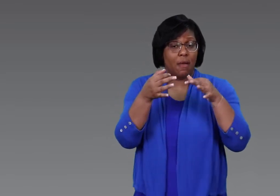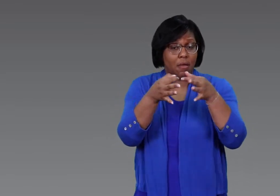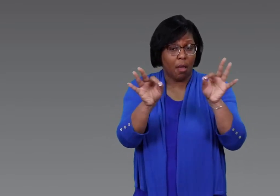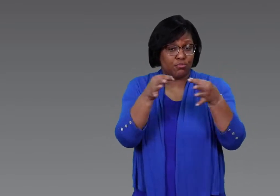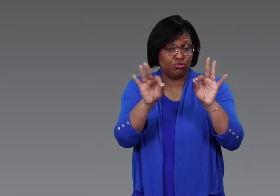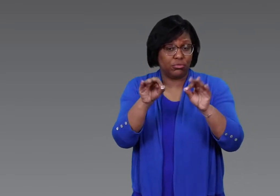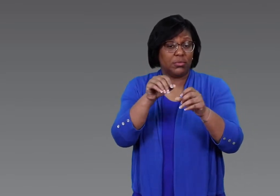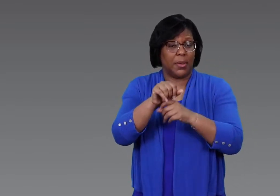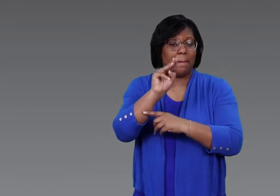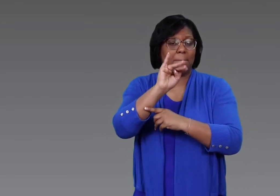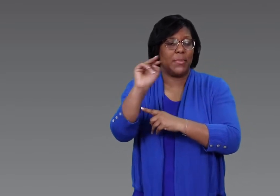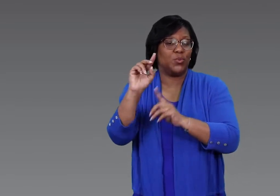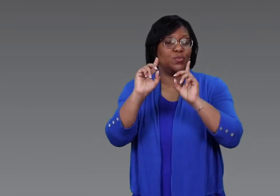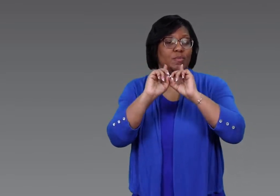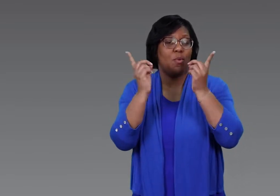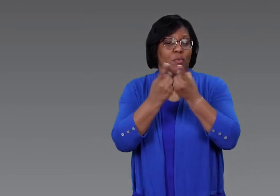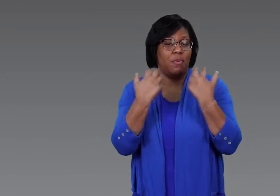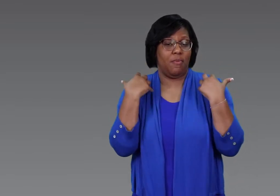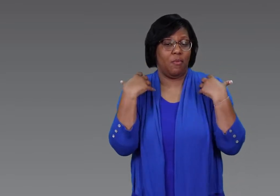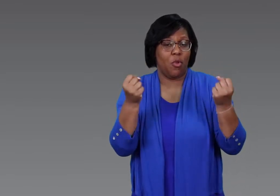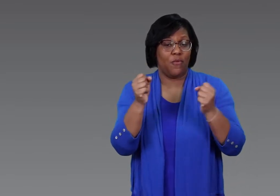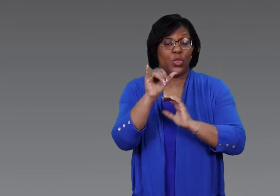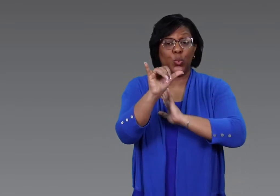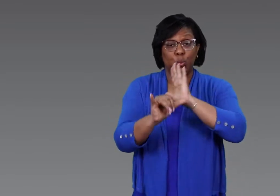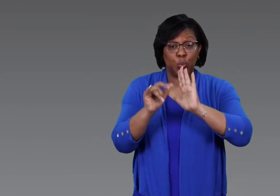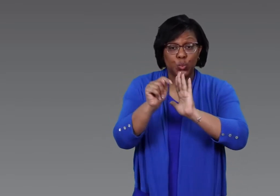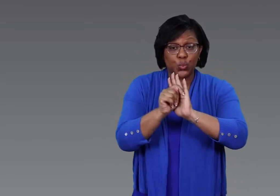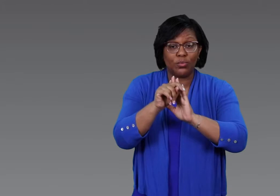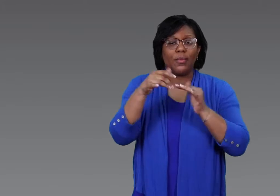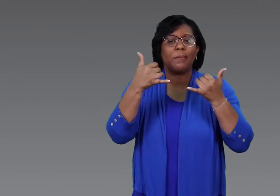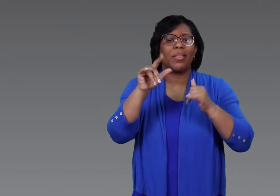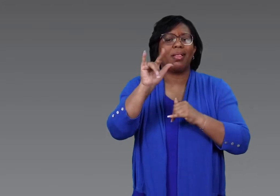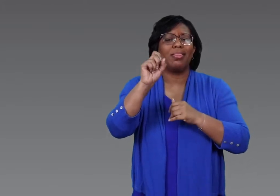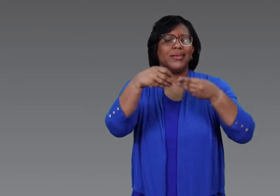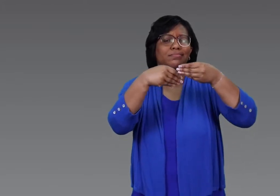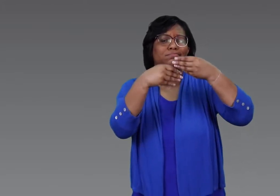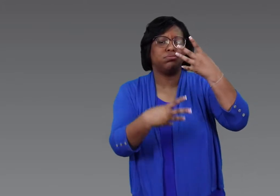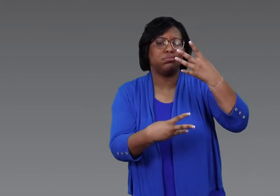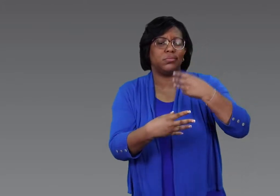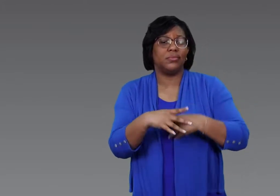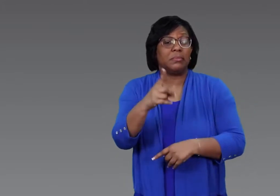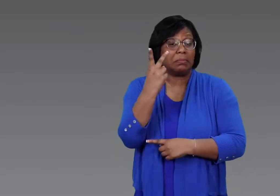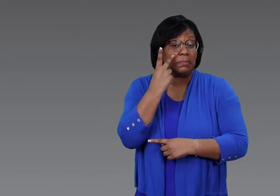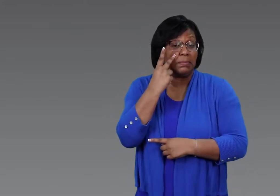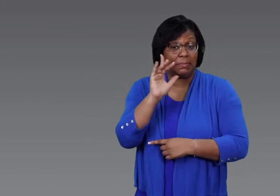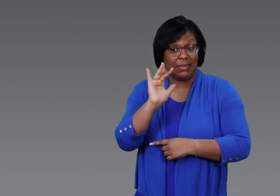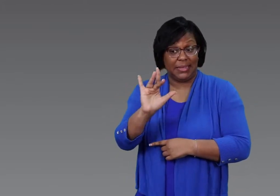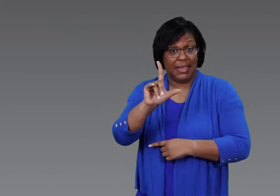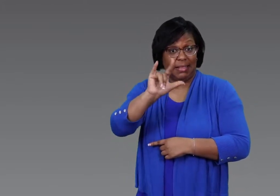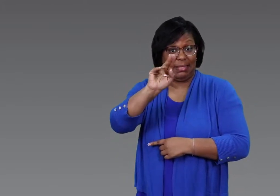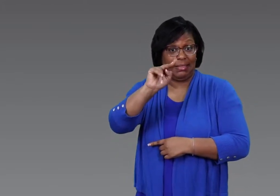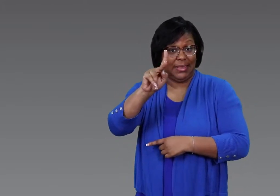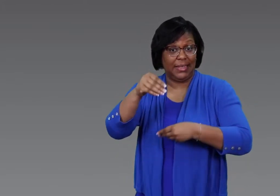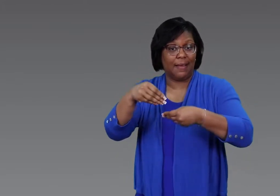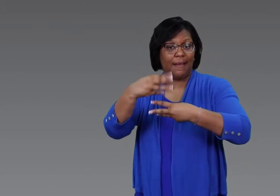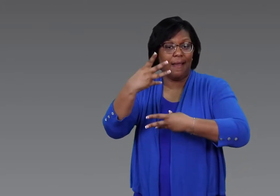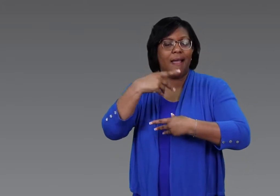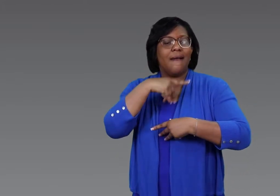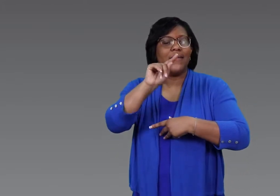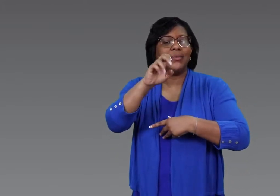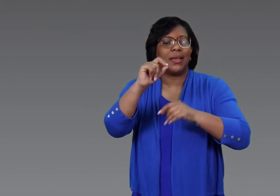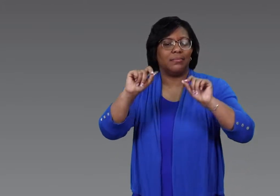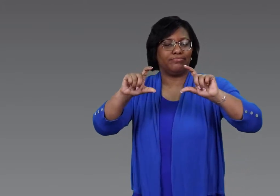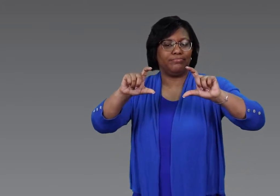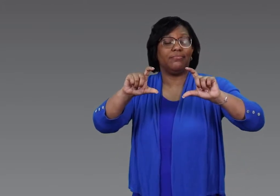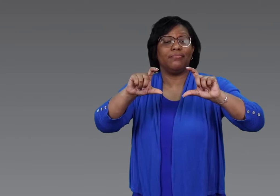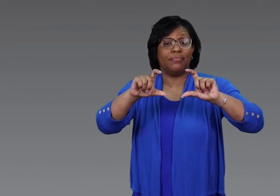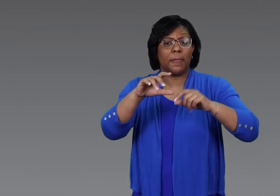captions on Minnesota Department of Health's YouTube playlist. See the link in the text.